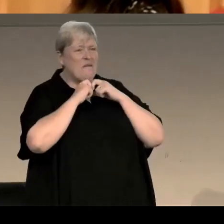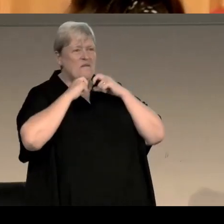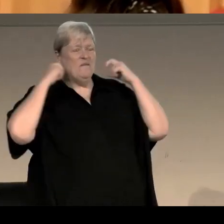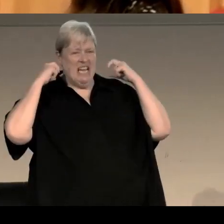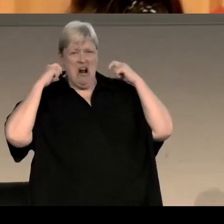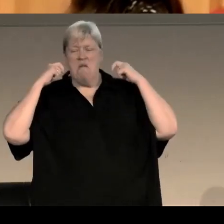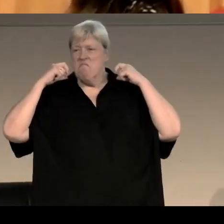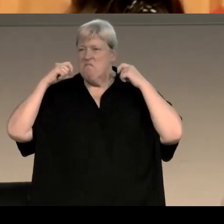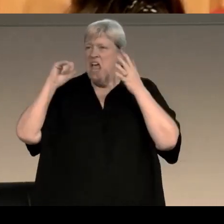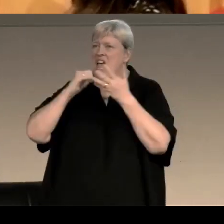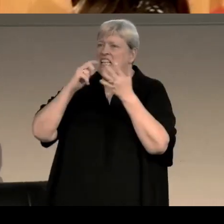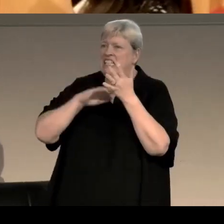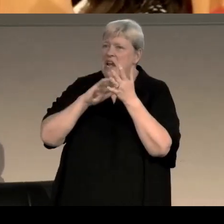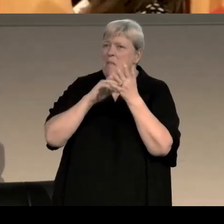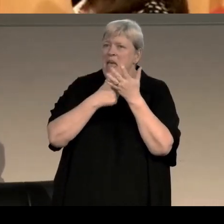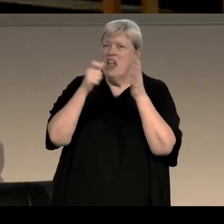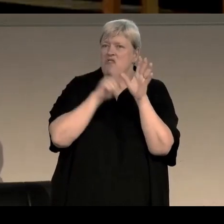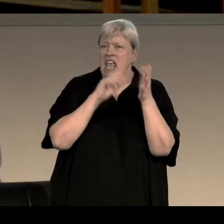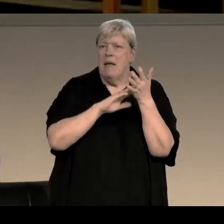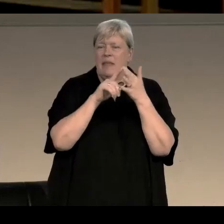which is going to be fun. That sounds amazing.